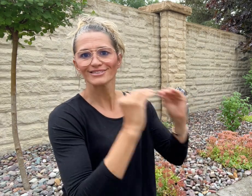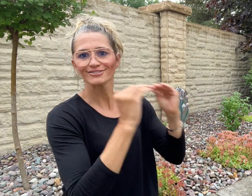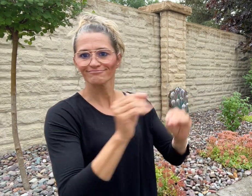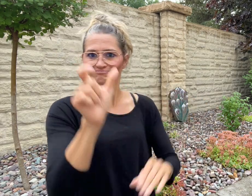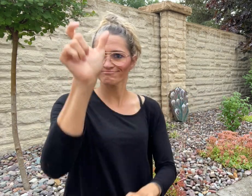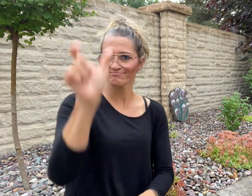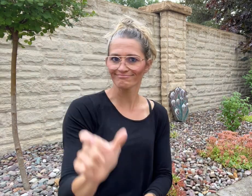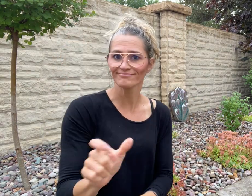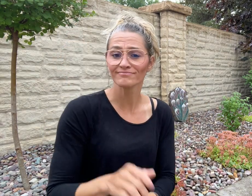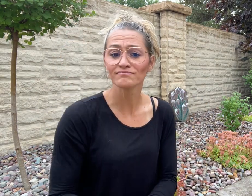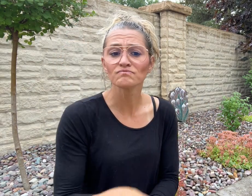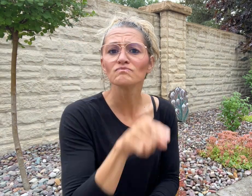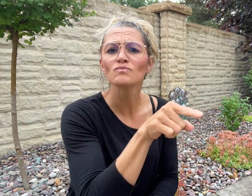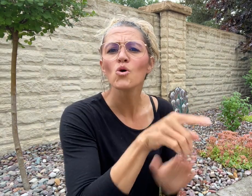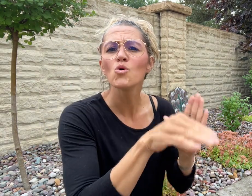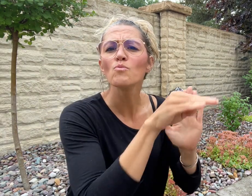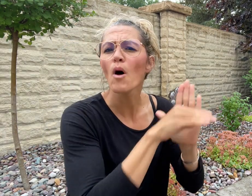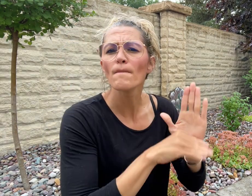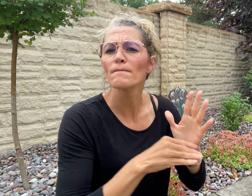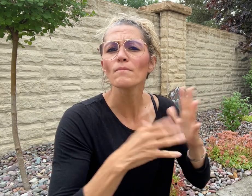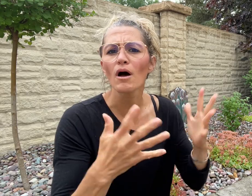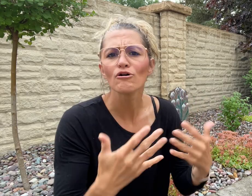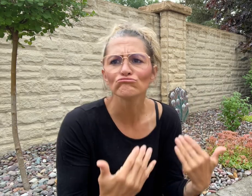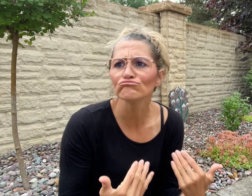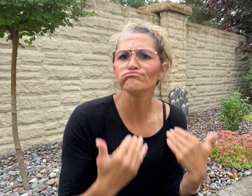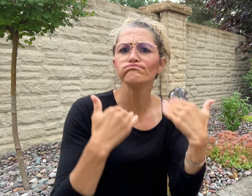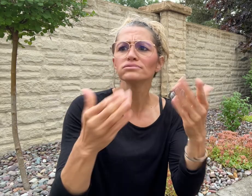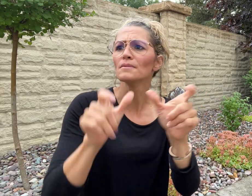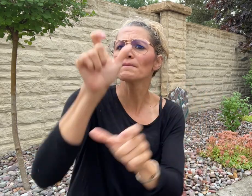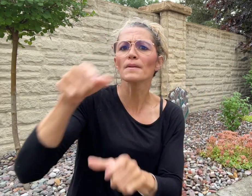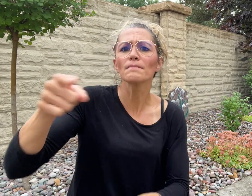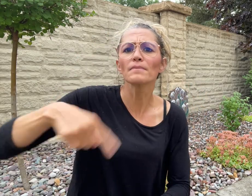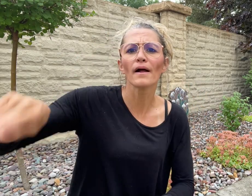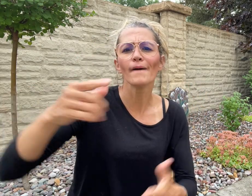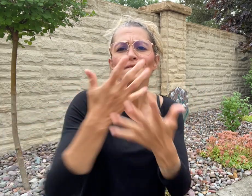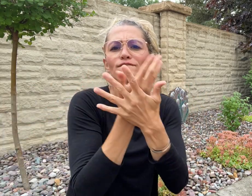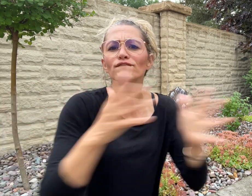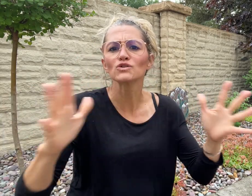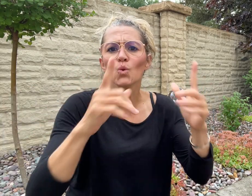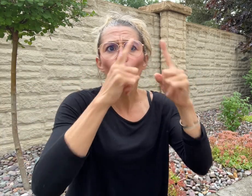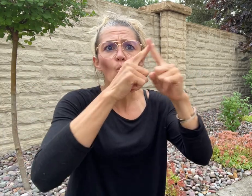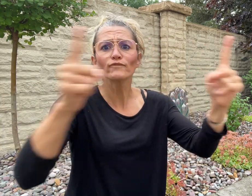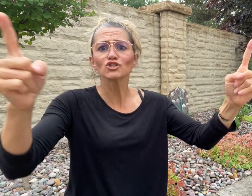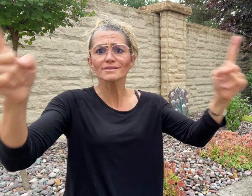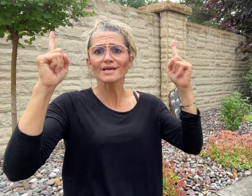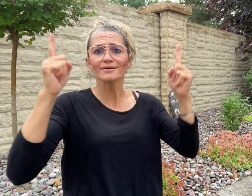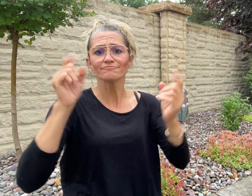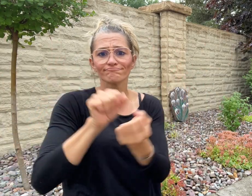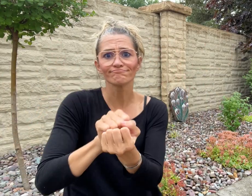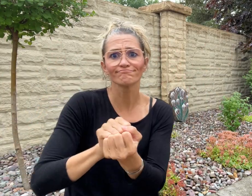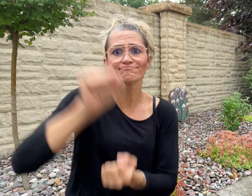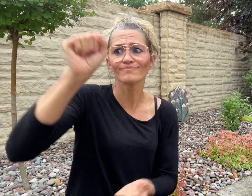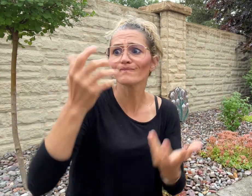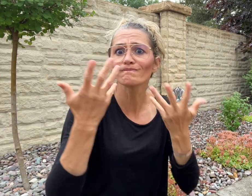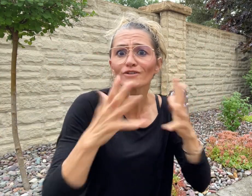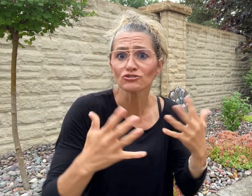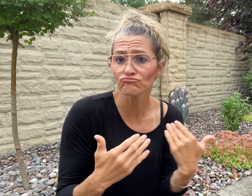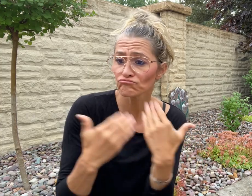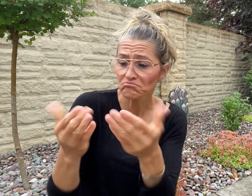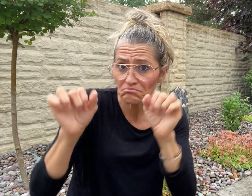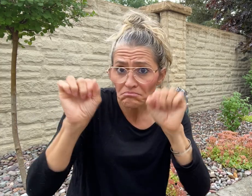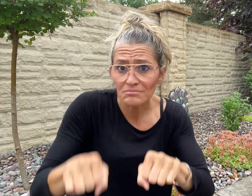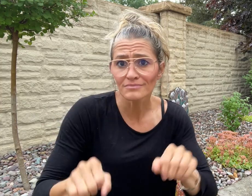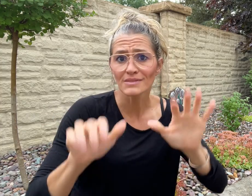a 10-month fellowship for college graduates who want